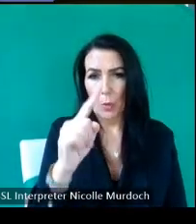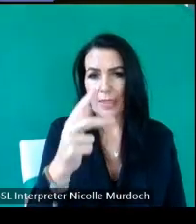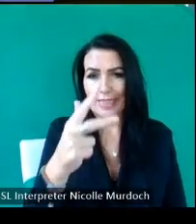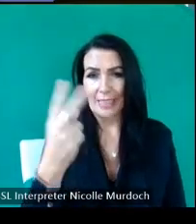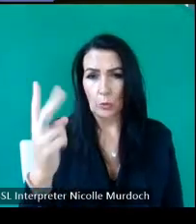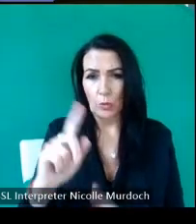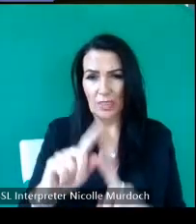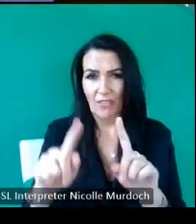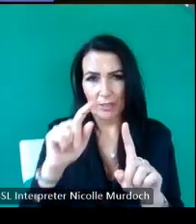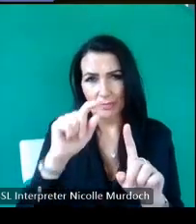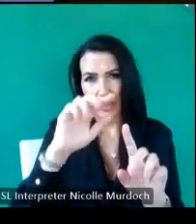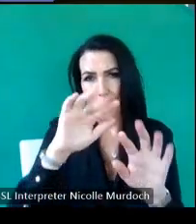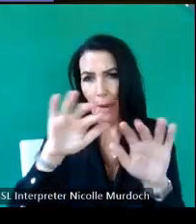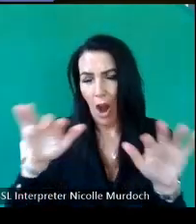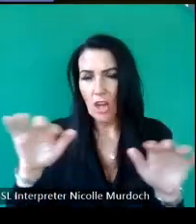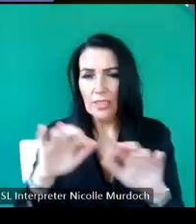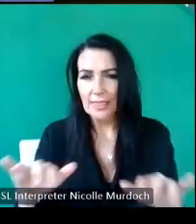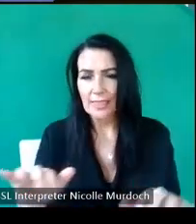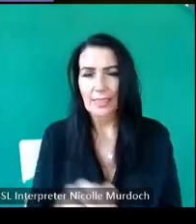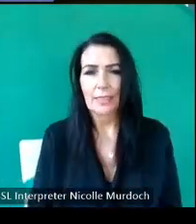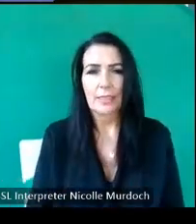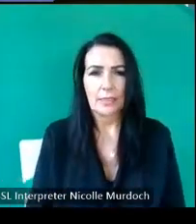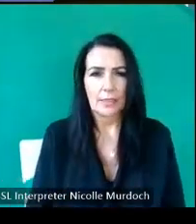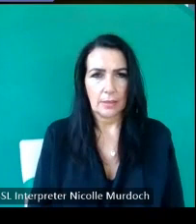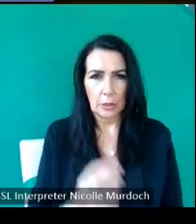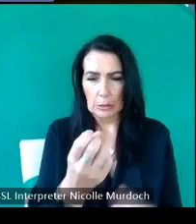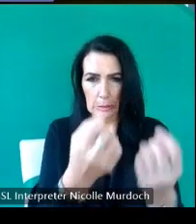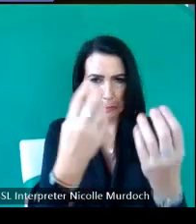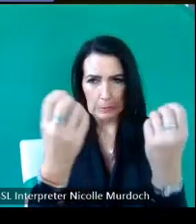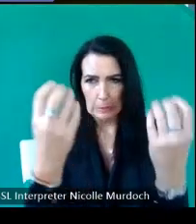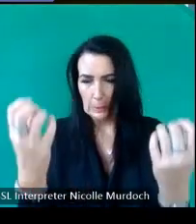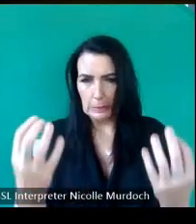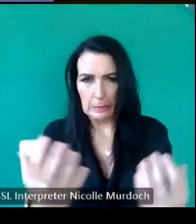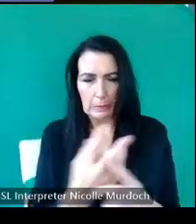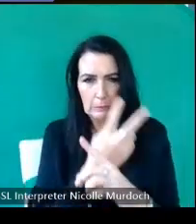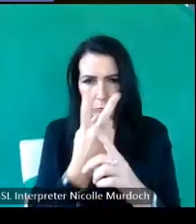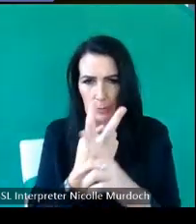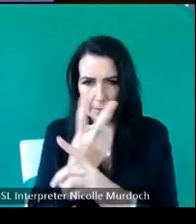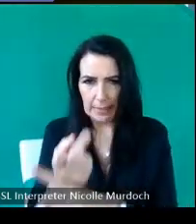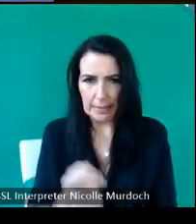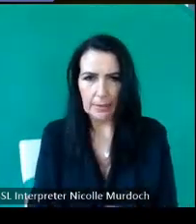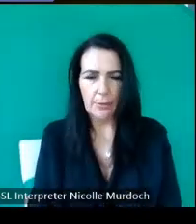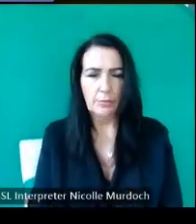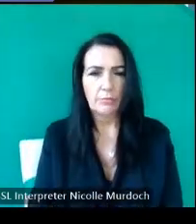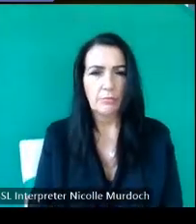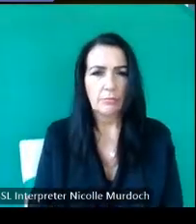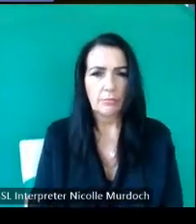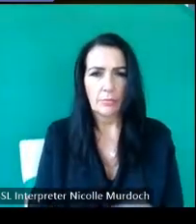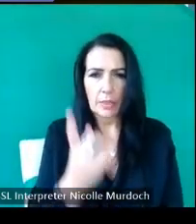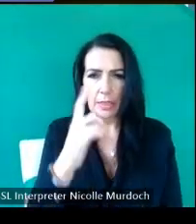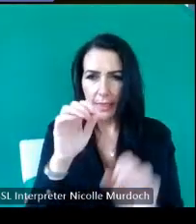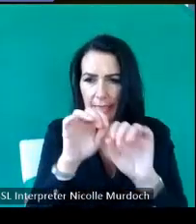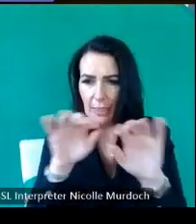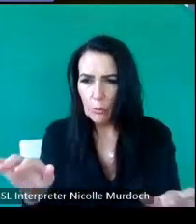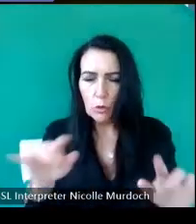that's so many marks appearing uh repeatedly we can look at distributions of patterns within and